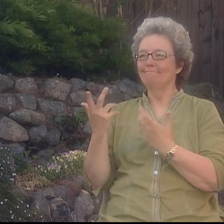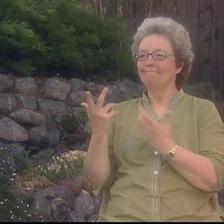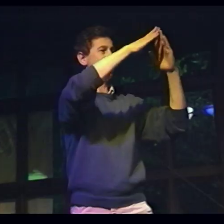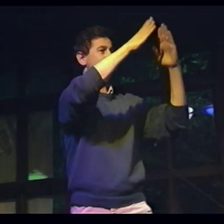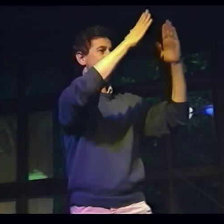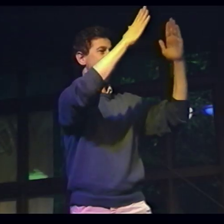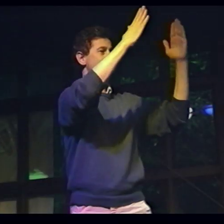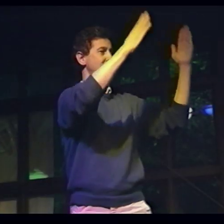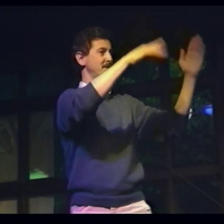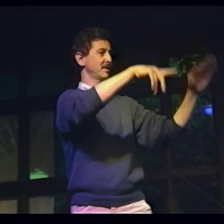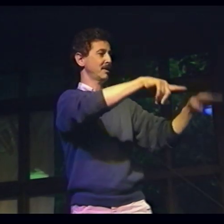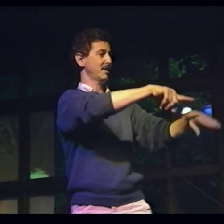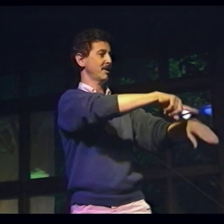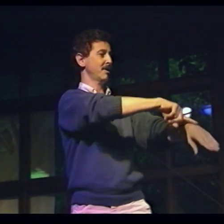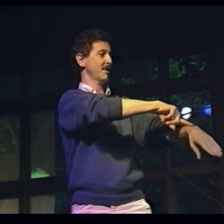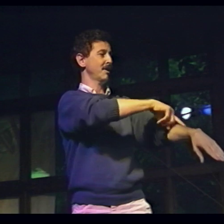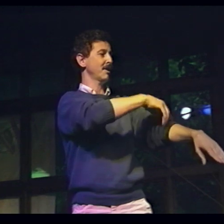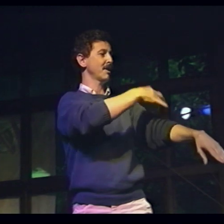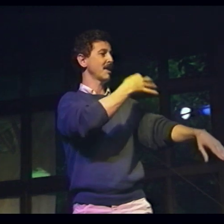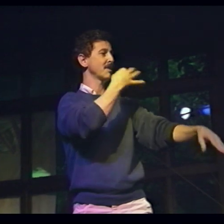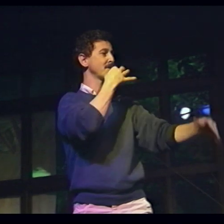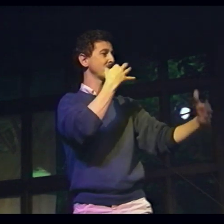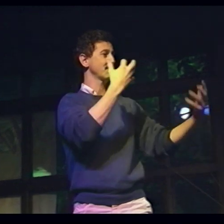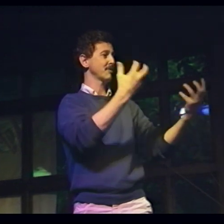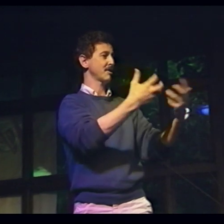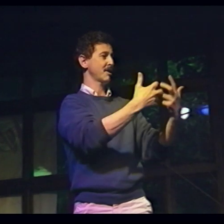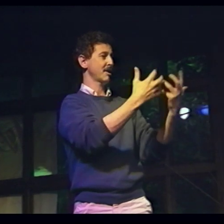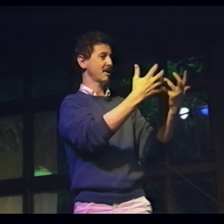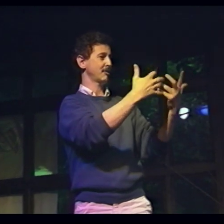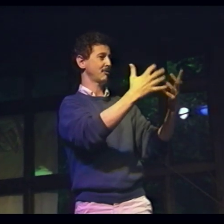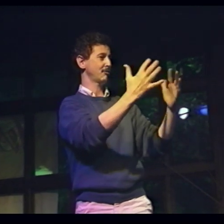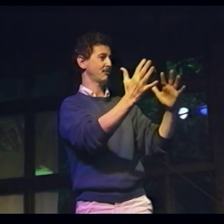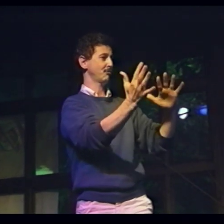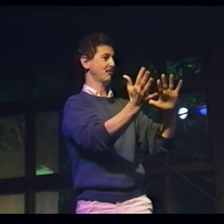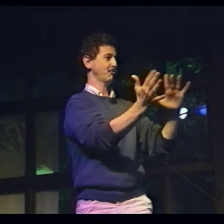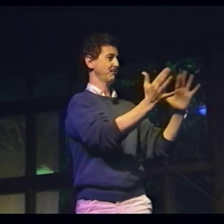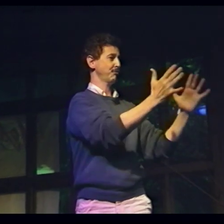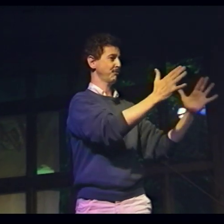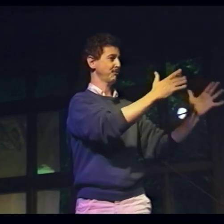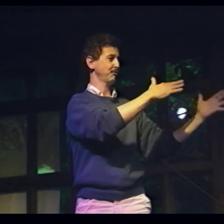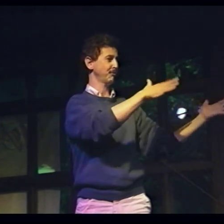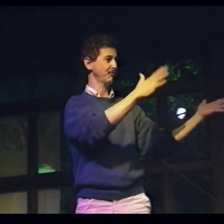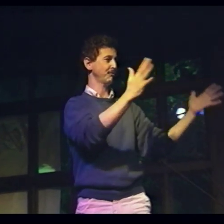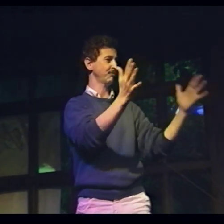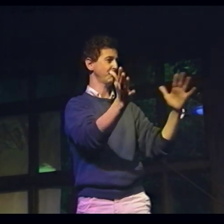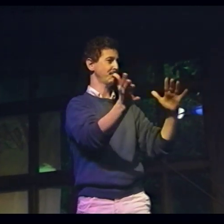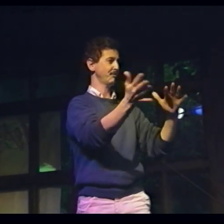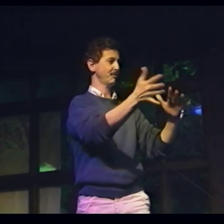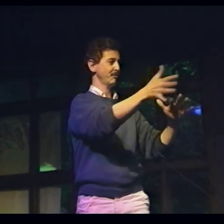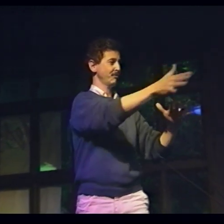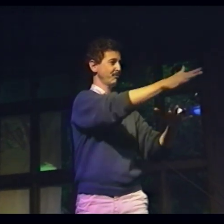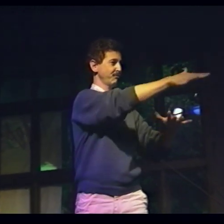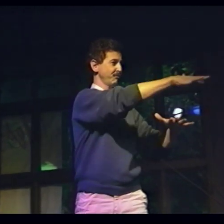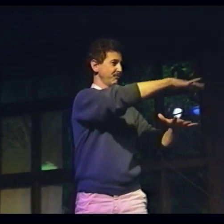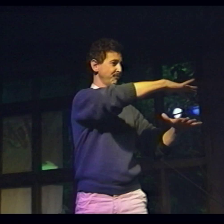His personality was captivating. Handshapes could be used, you could just limit them to three or four -